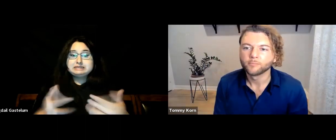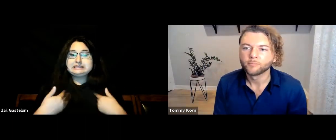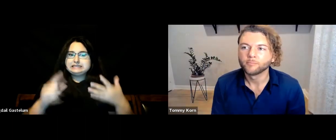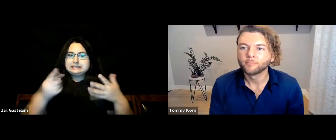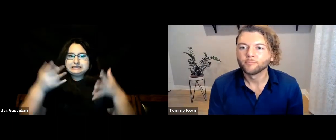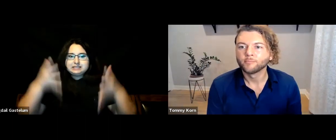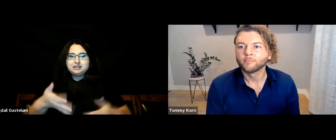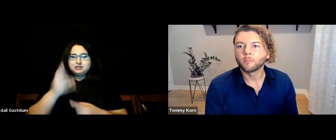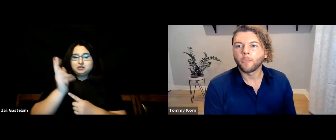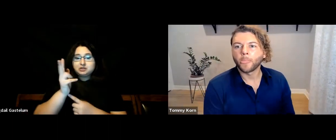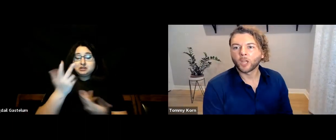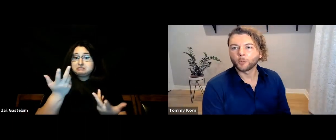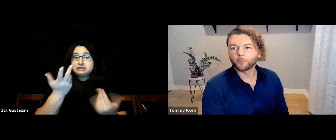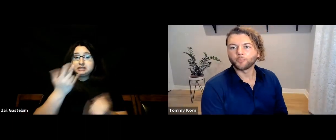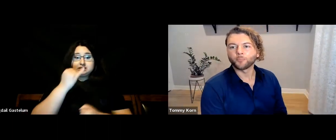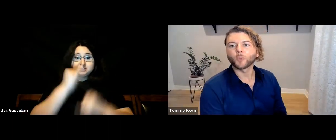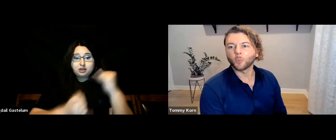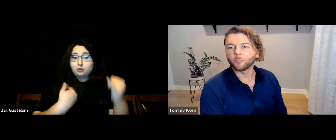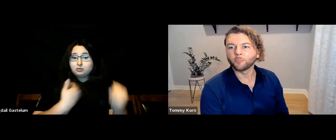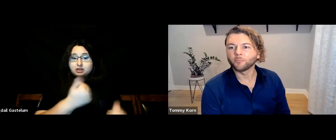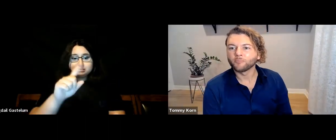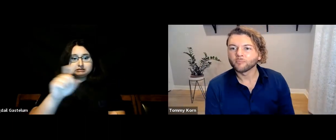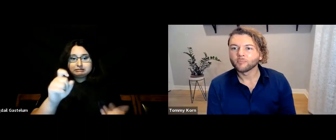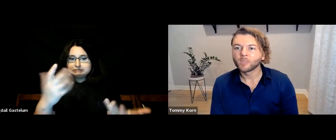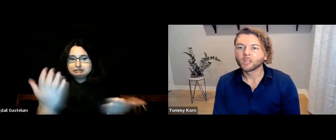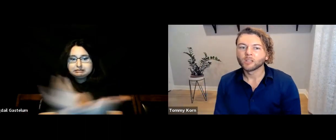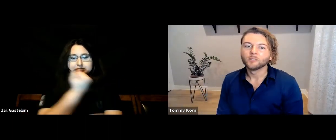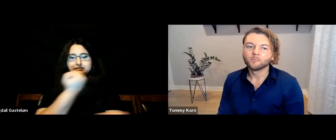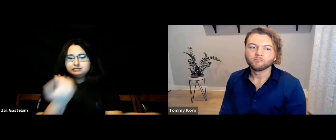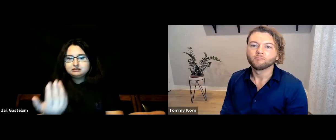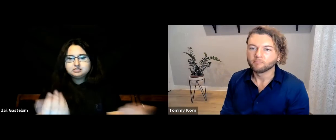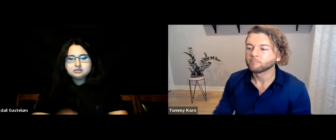[Bigdail] Okay, we have three minutes left. Let’s do the last question: